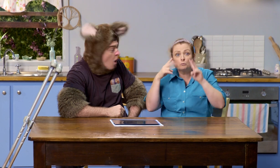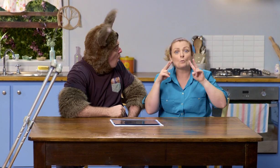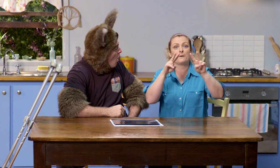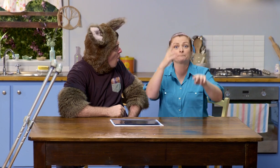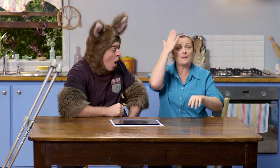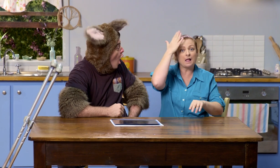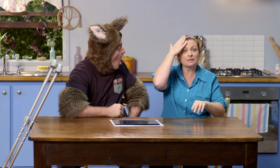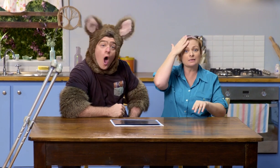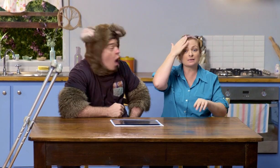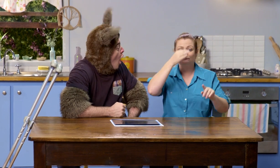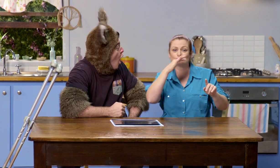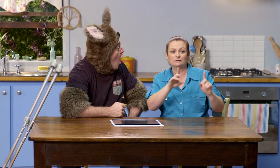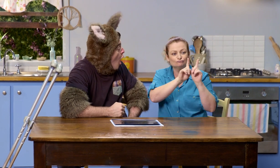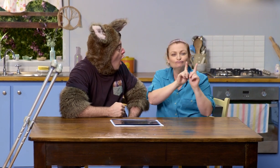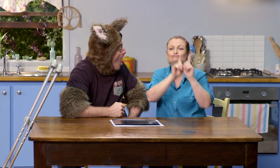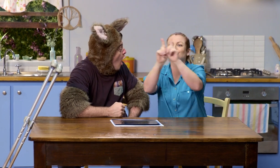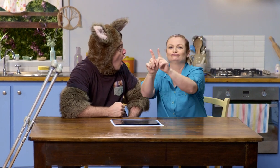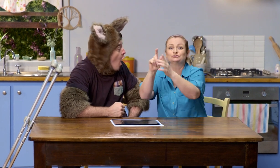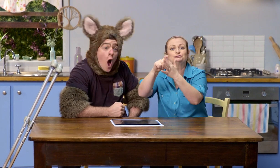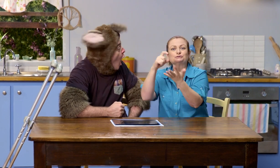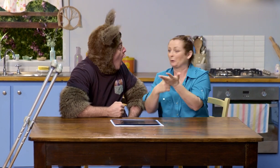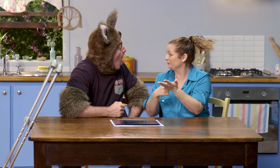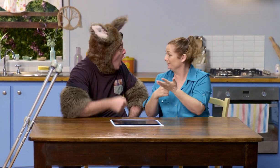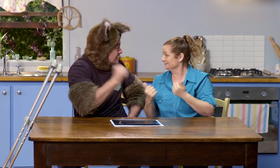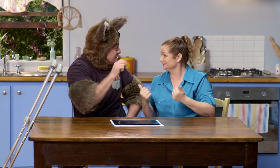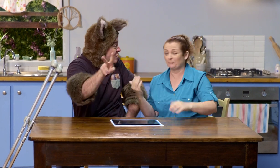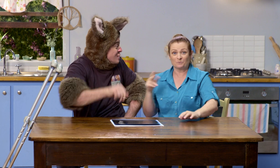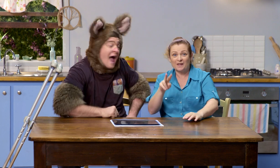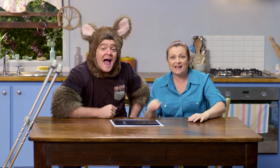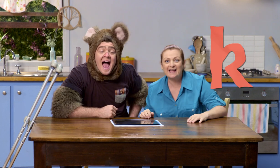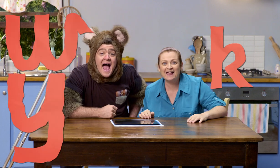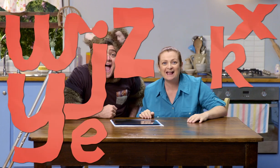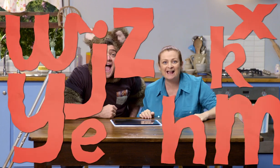Why don't we watch a mother taking her child to see the doctor? (GASPS) Yeah, let's watch!